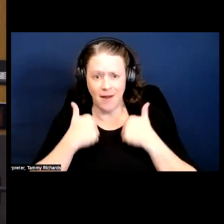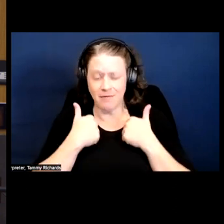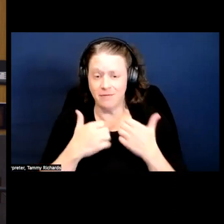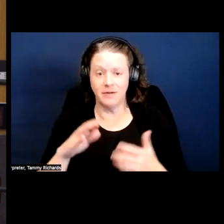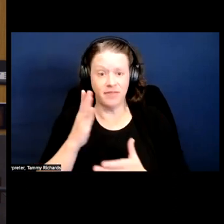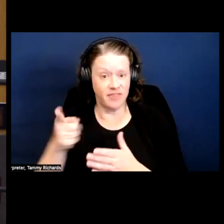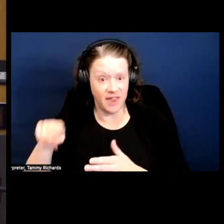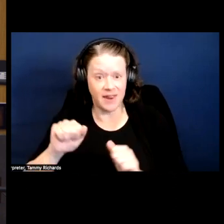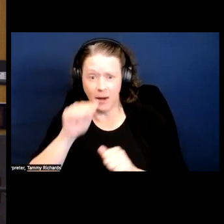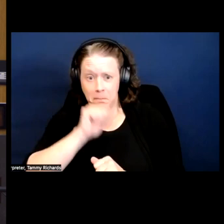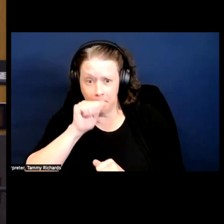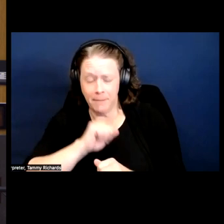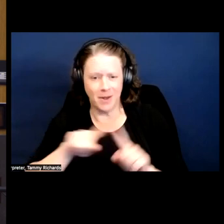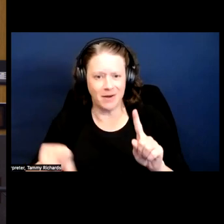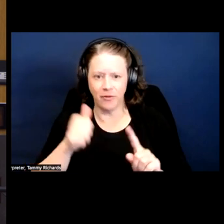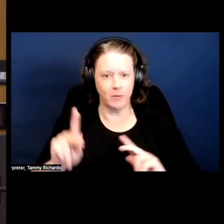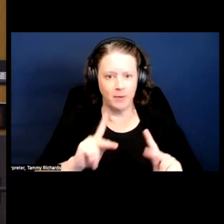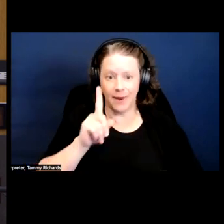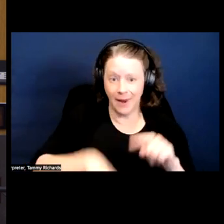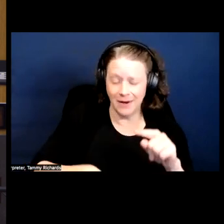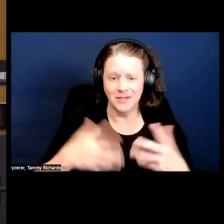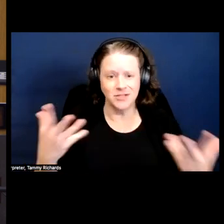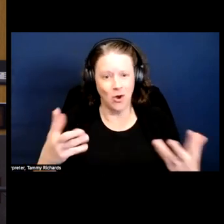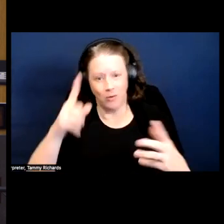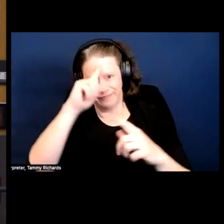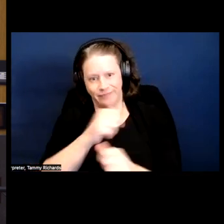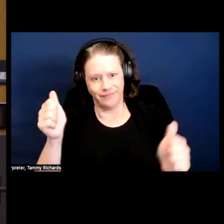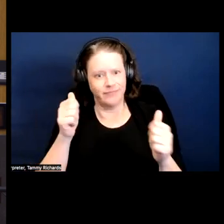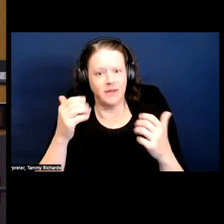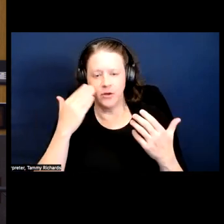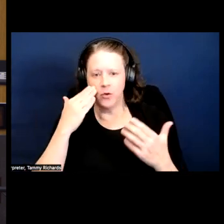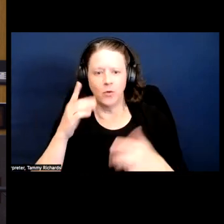So I don't think anybody can tell what you you can do, what is necessary for survival.